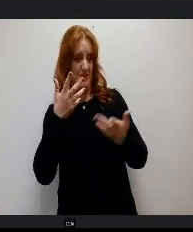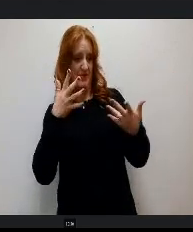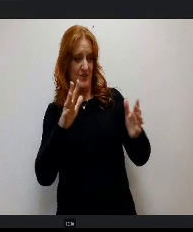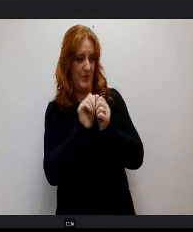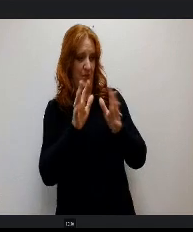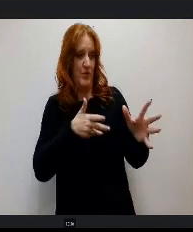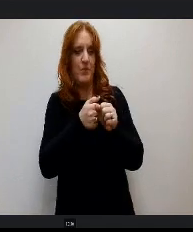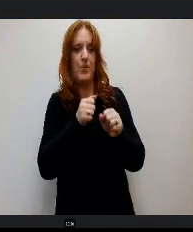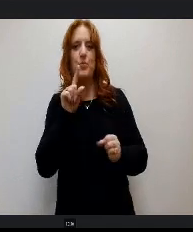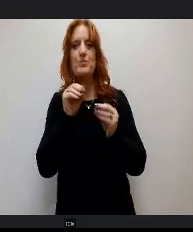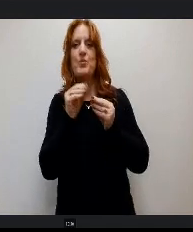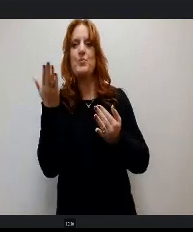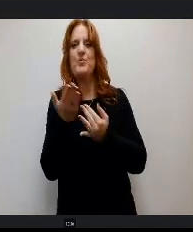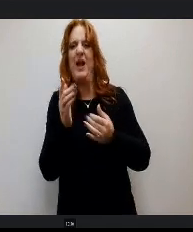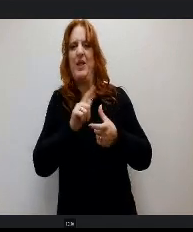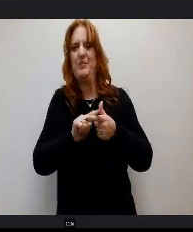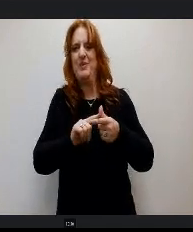and get to shake hands with our new administrators.